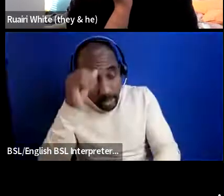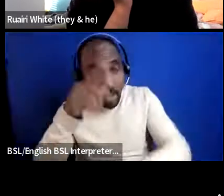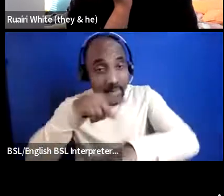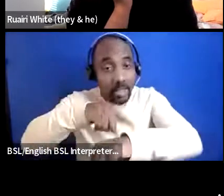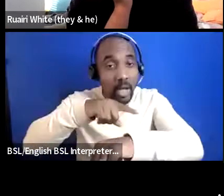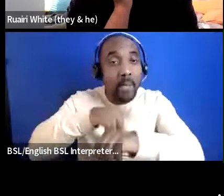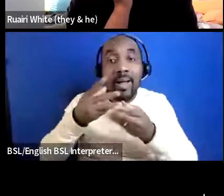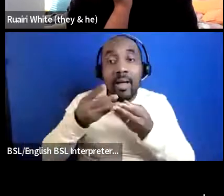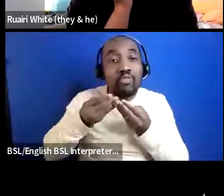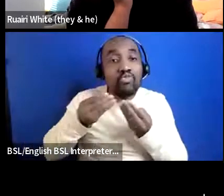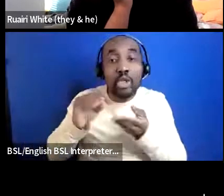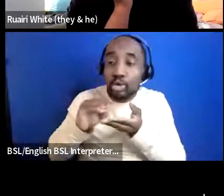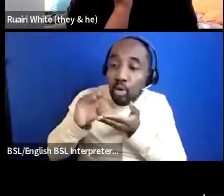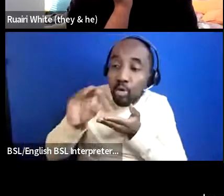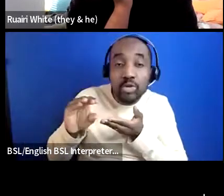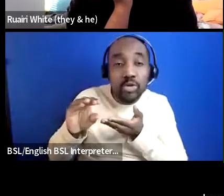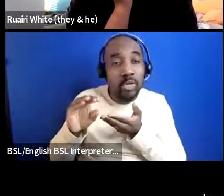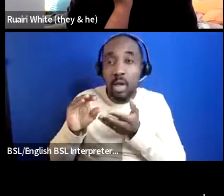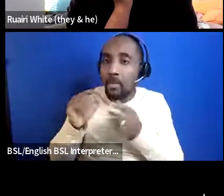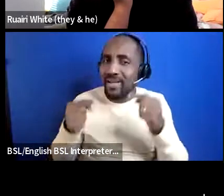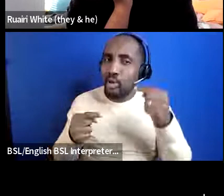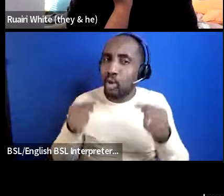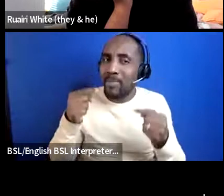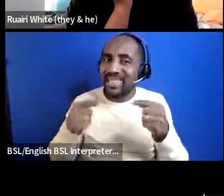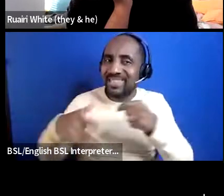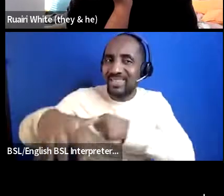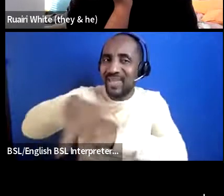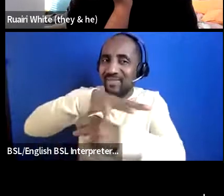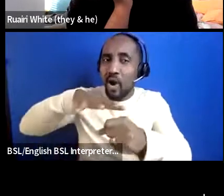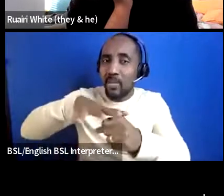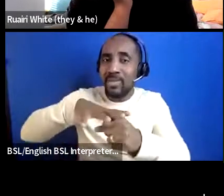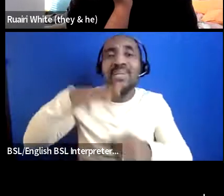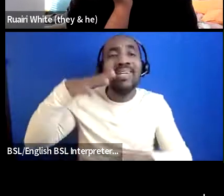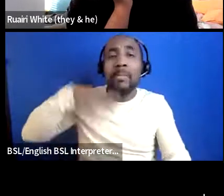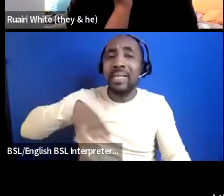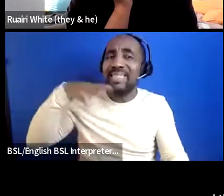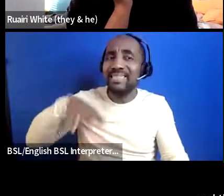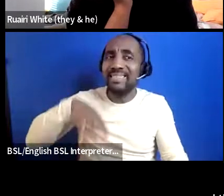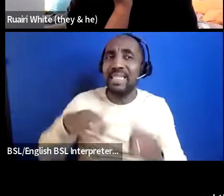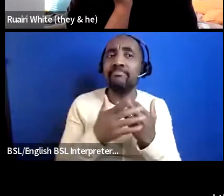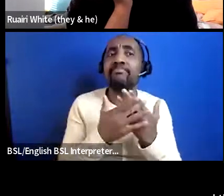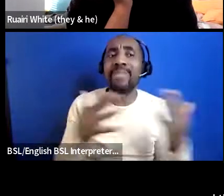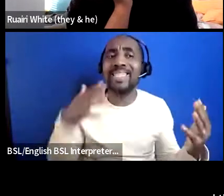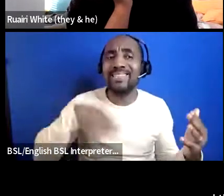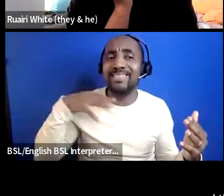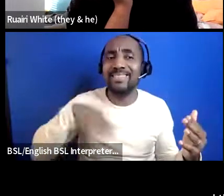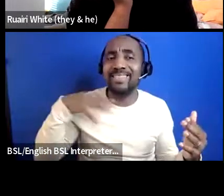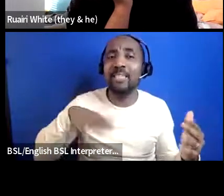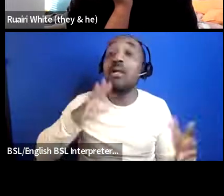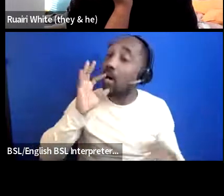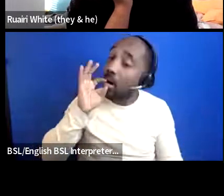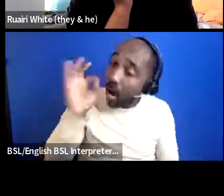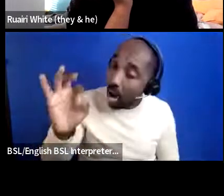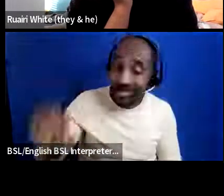it's a competitive environment and the need is so great um but ask and then part two is be annoying